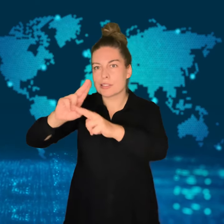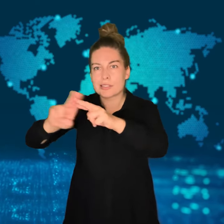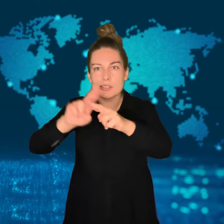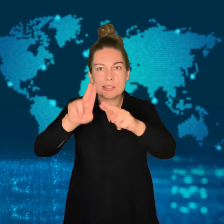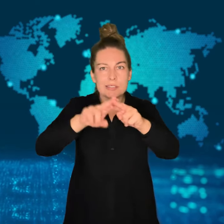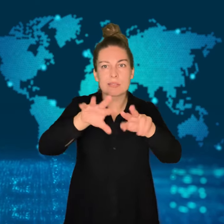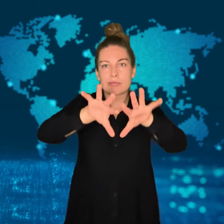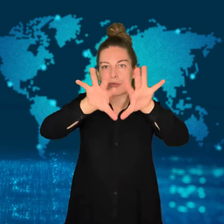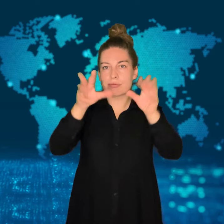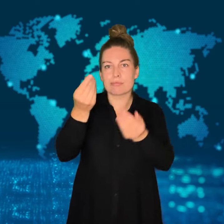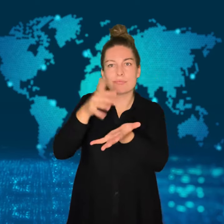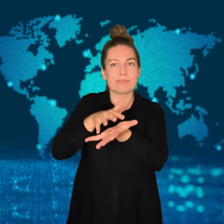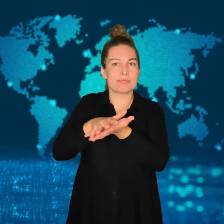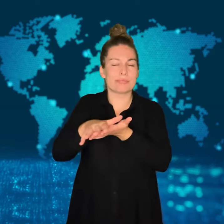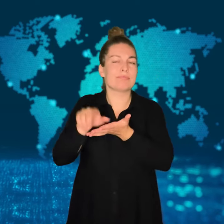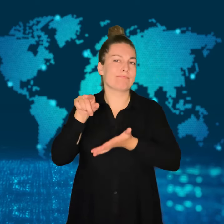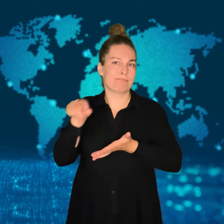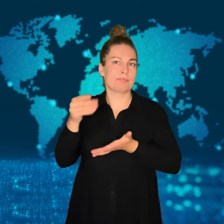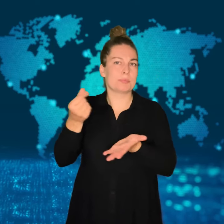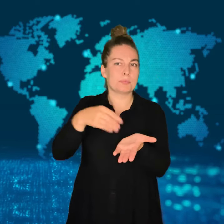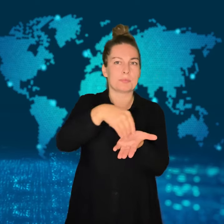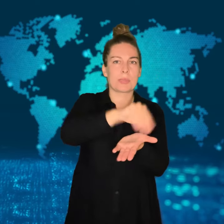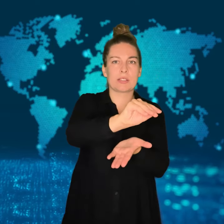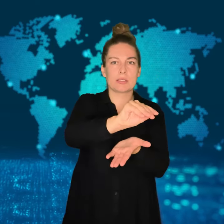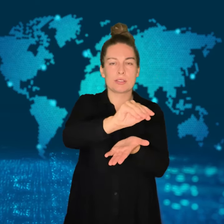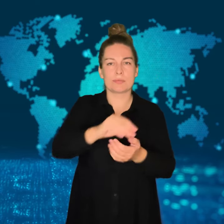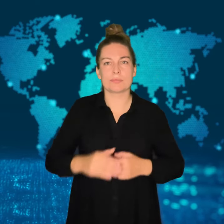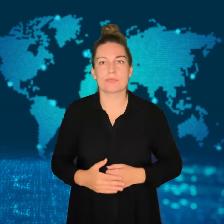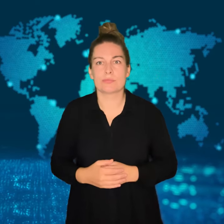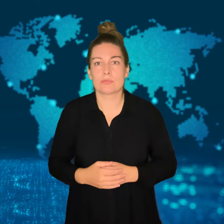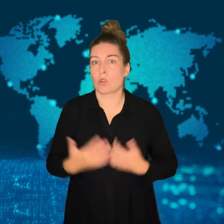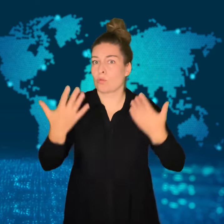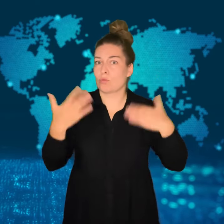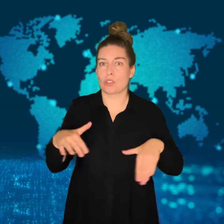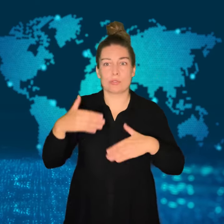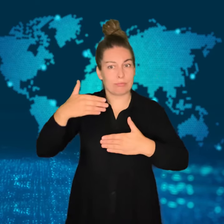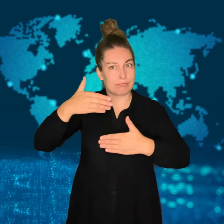cleanup and of repairs.